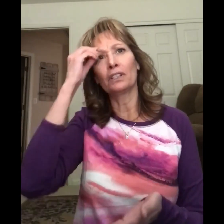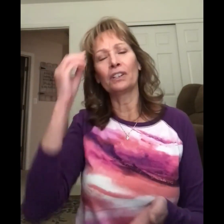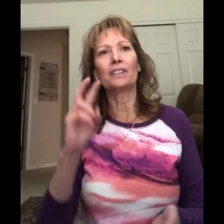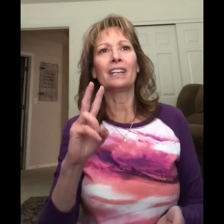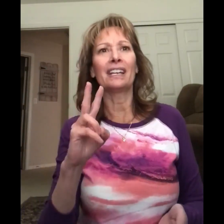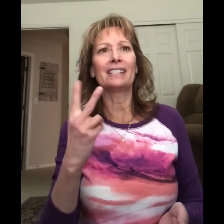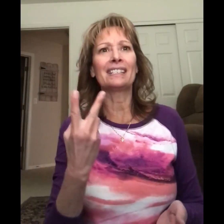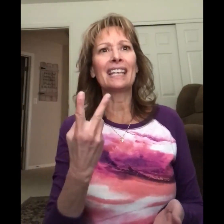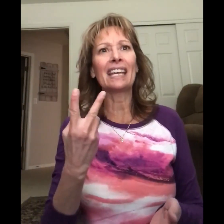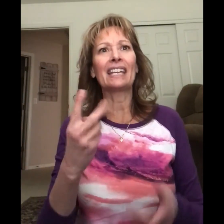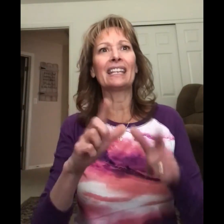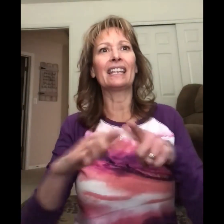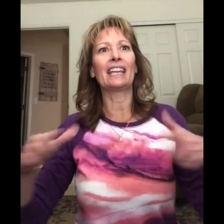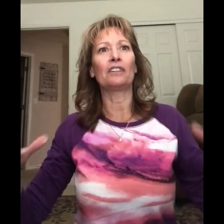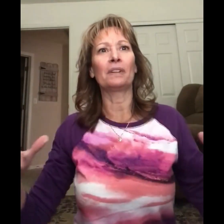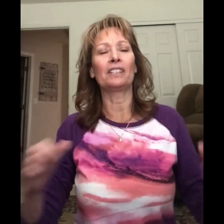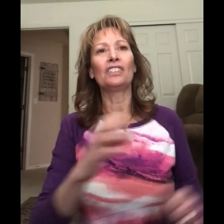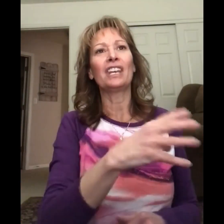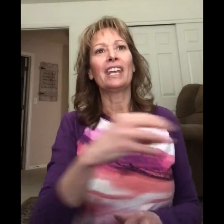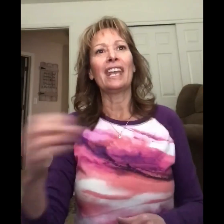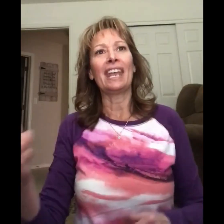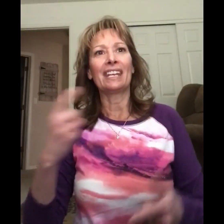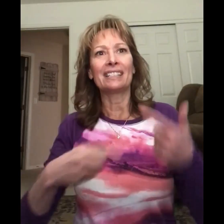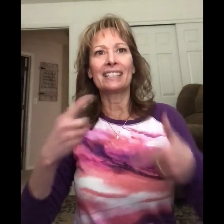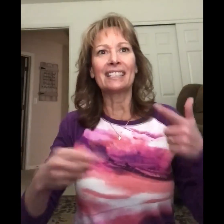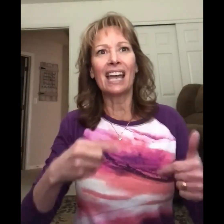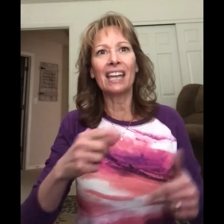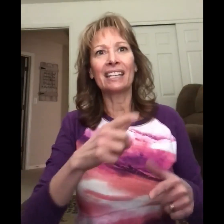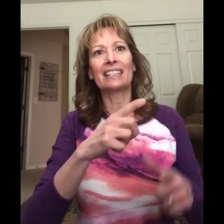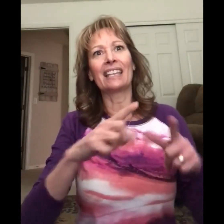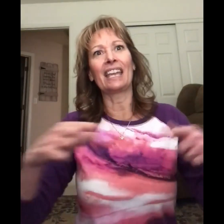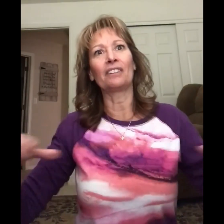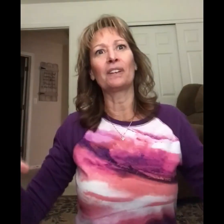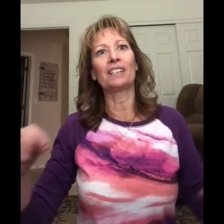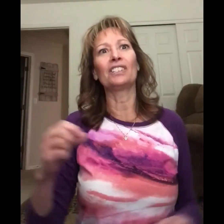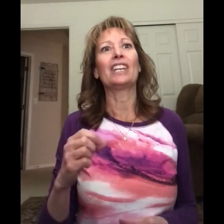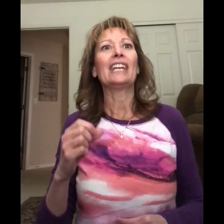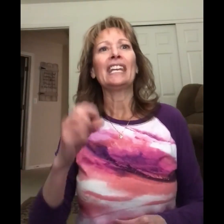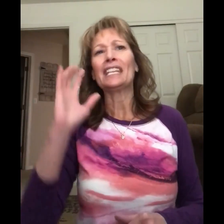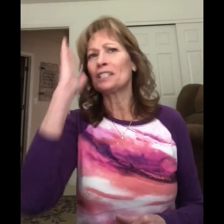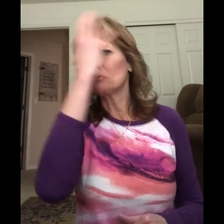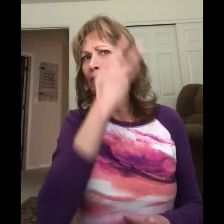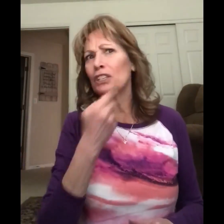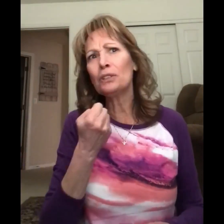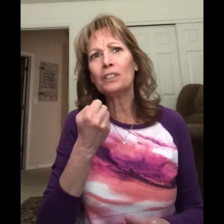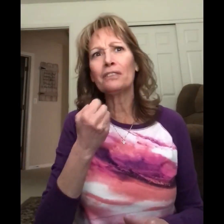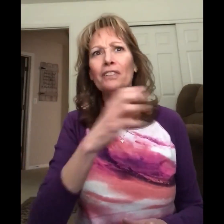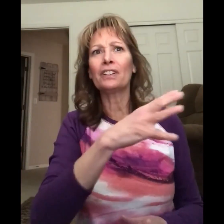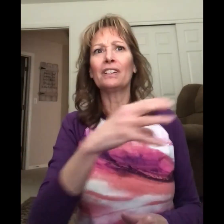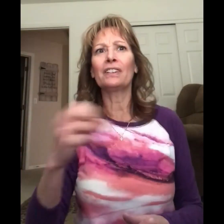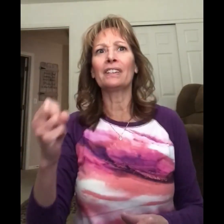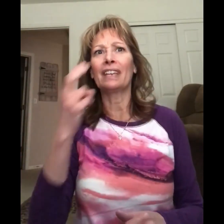learn a second language, and sign language is beautiful